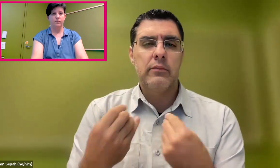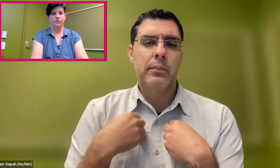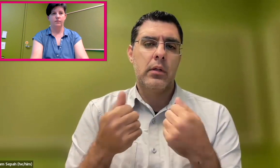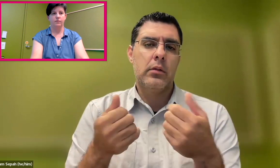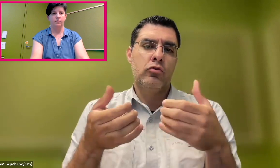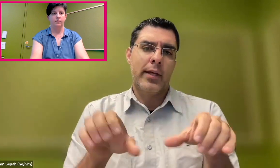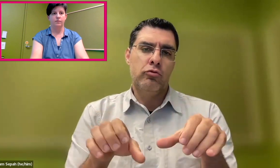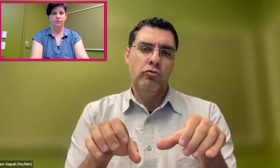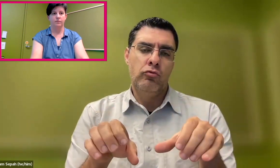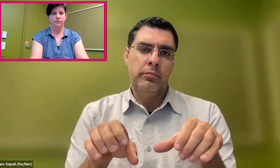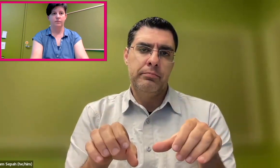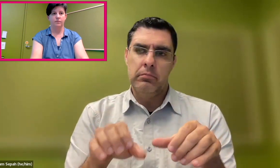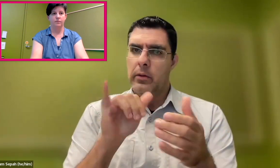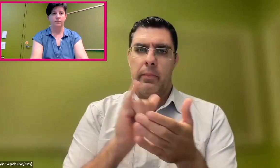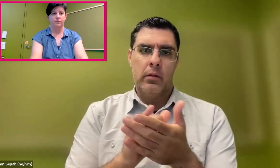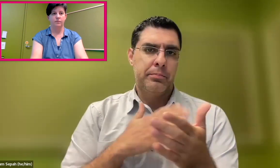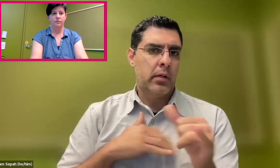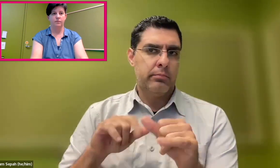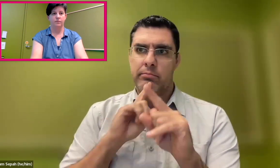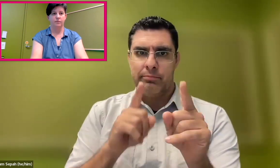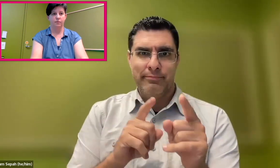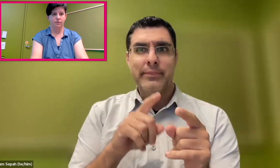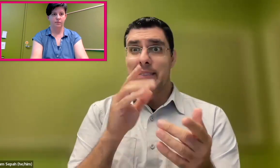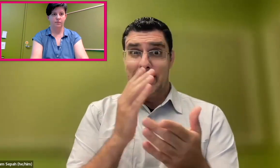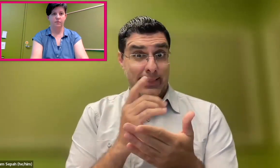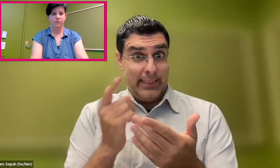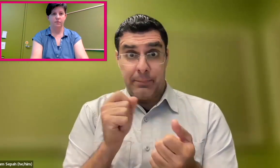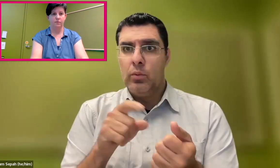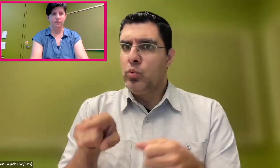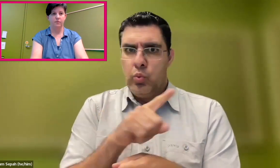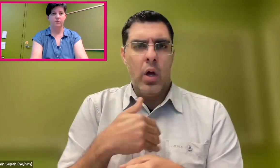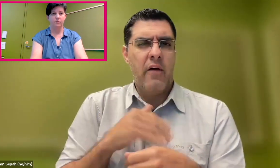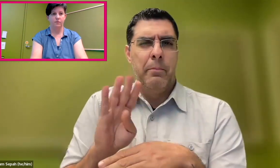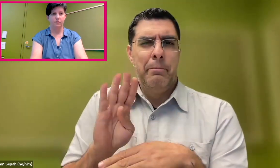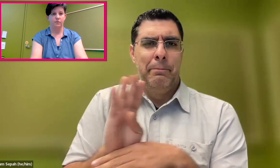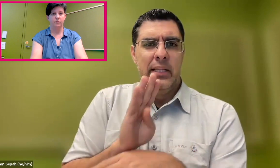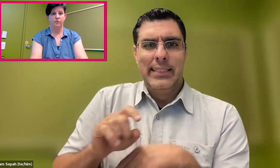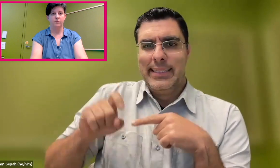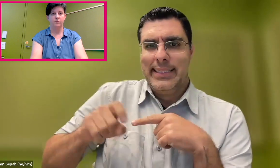So somebody gave me a chance. And so that's always the first step.